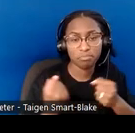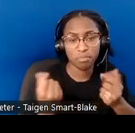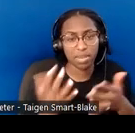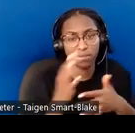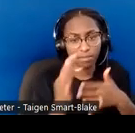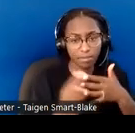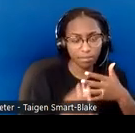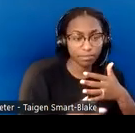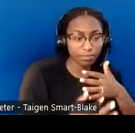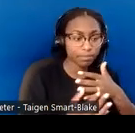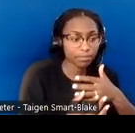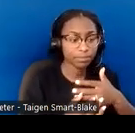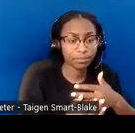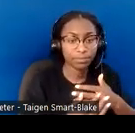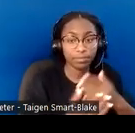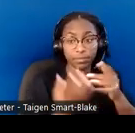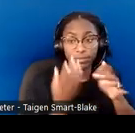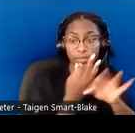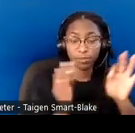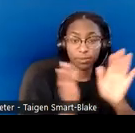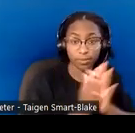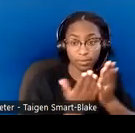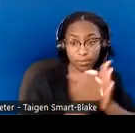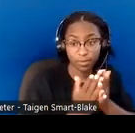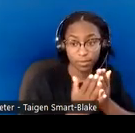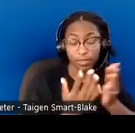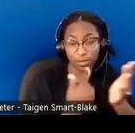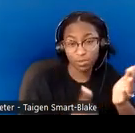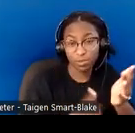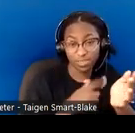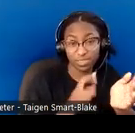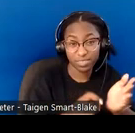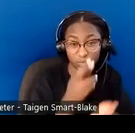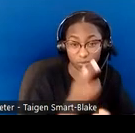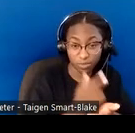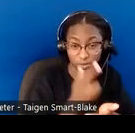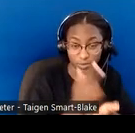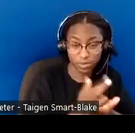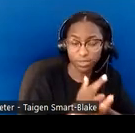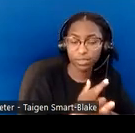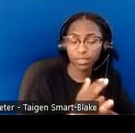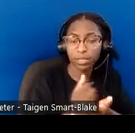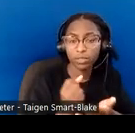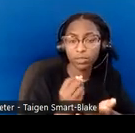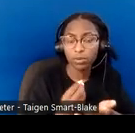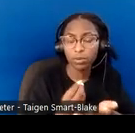The free books that Becky mentioned: we too are in need of resources. There was discussion about what resources are available.